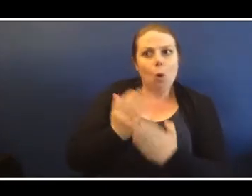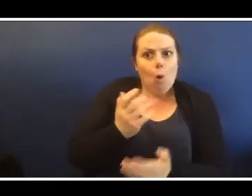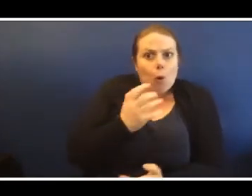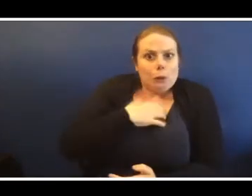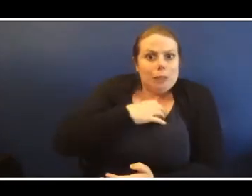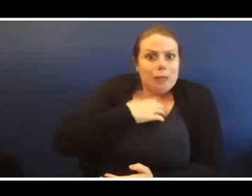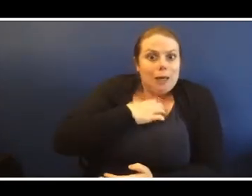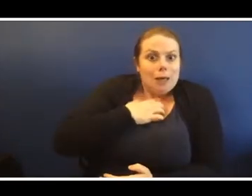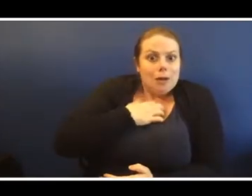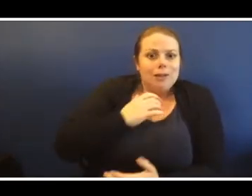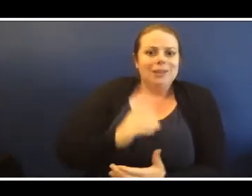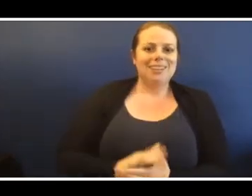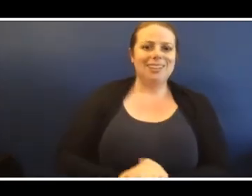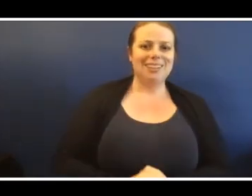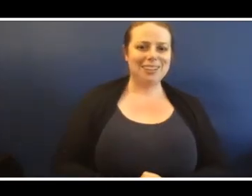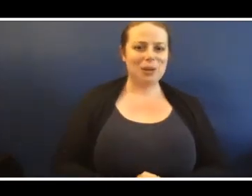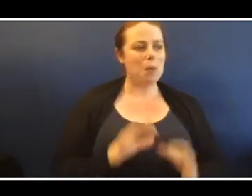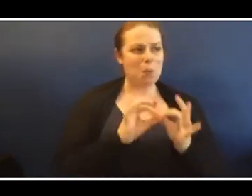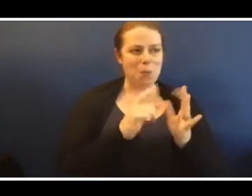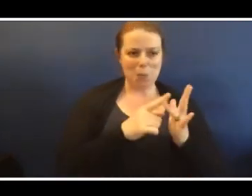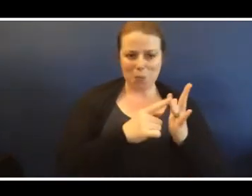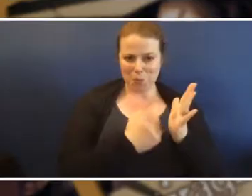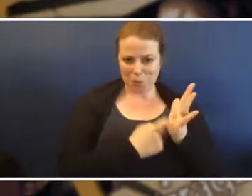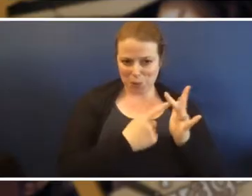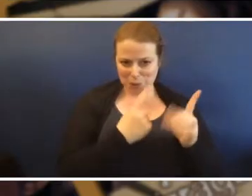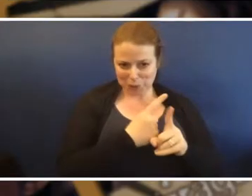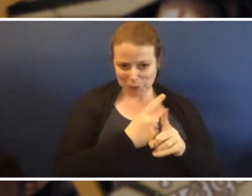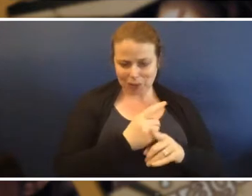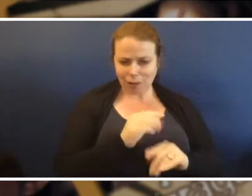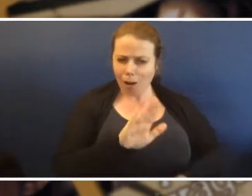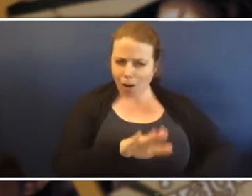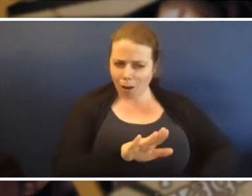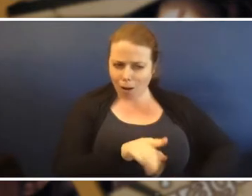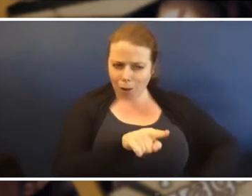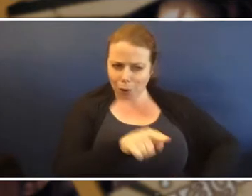Thank you. Bye. Well you know what,